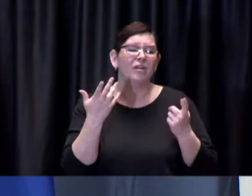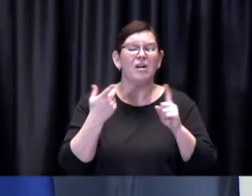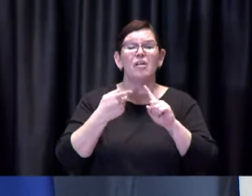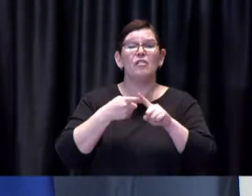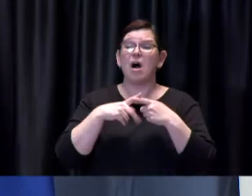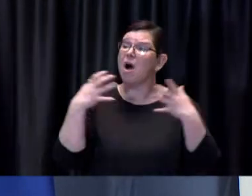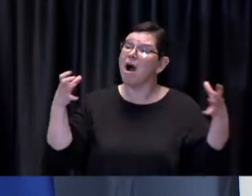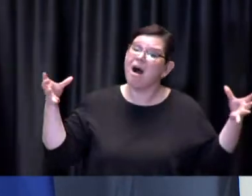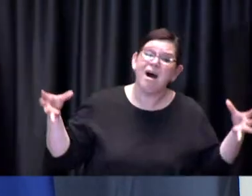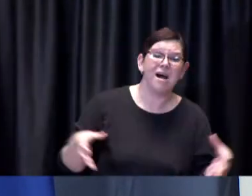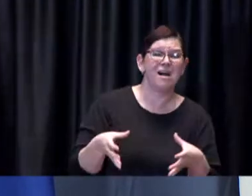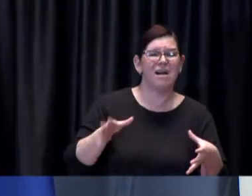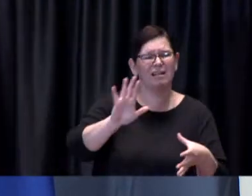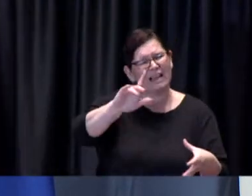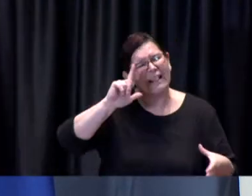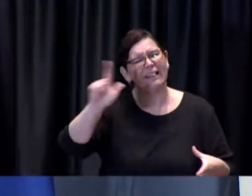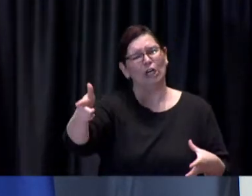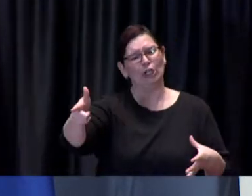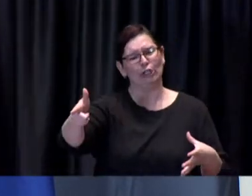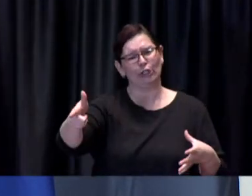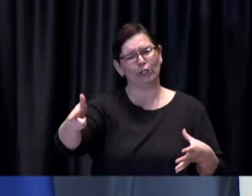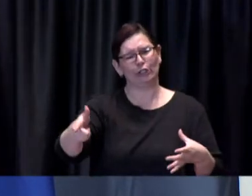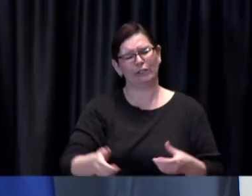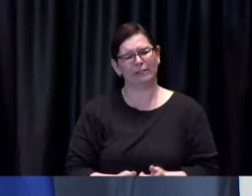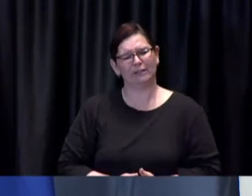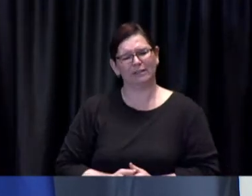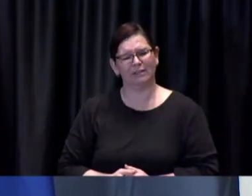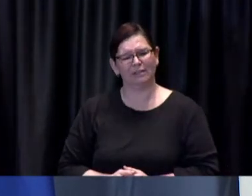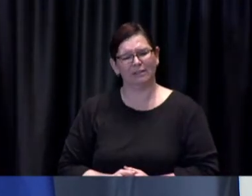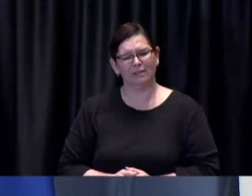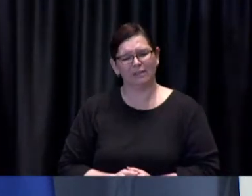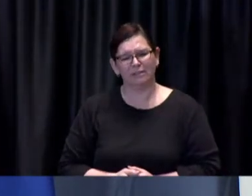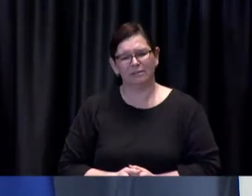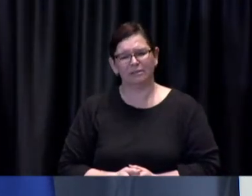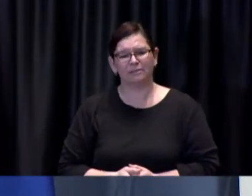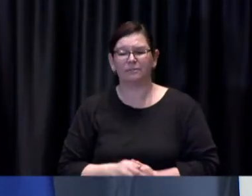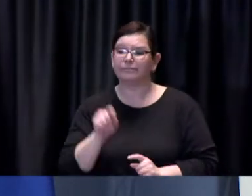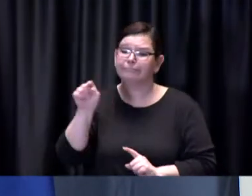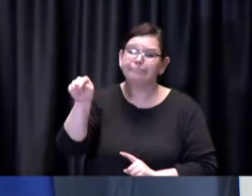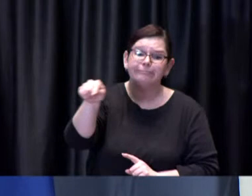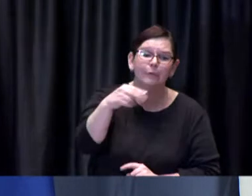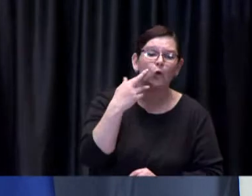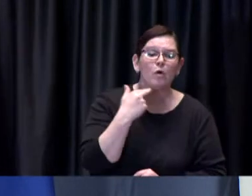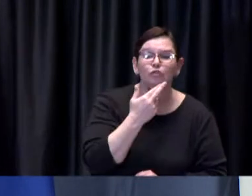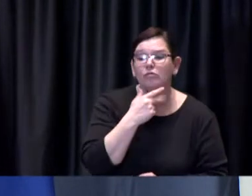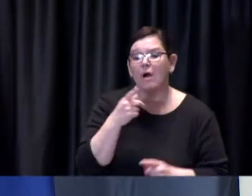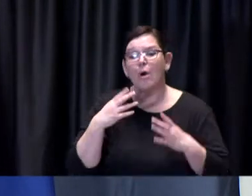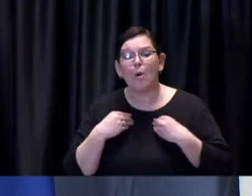I think it is reasonable that restaurateurs in obvious cases where it doesn't quite meet the smell test that people